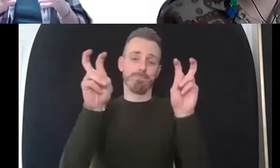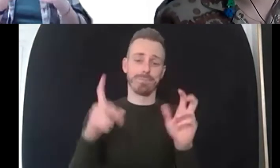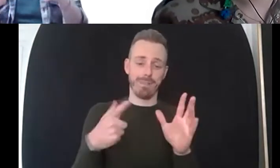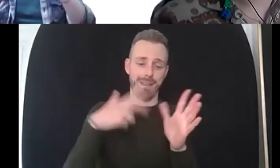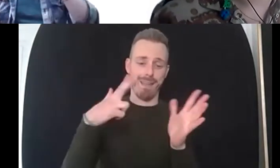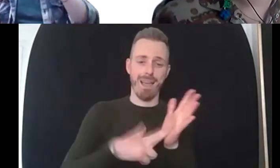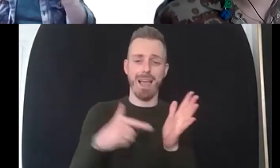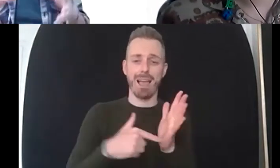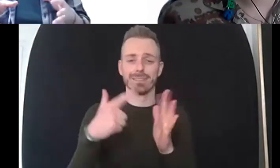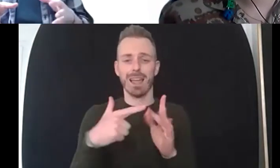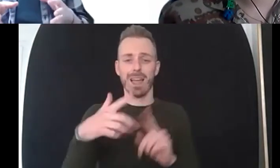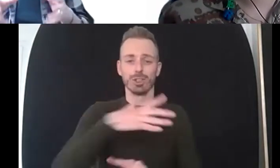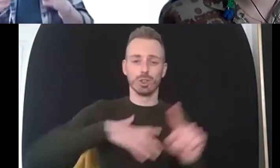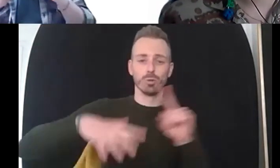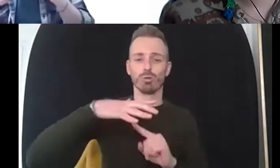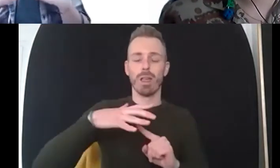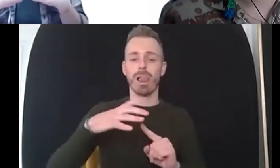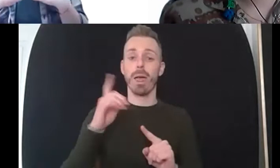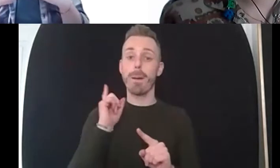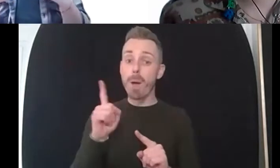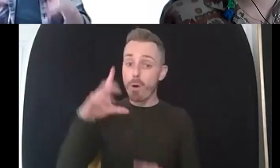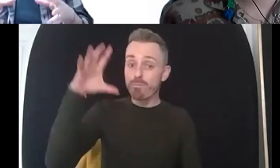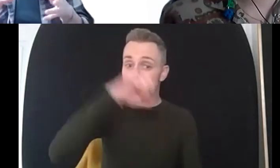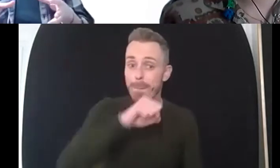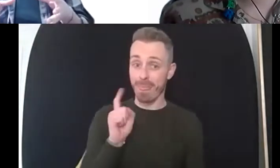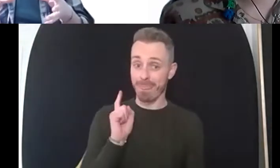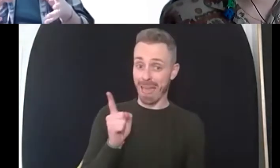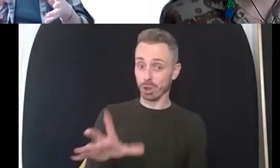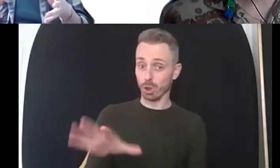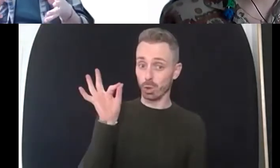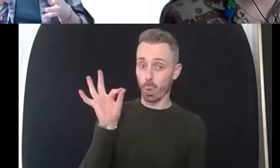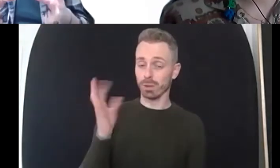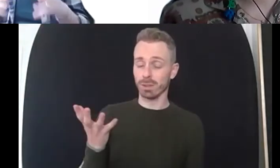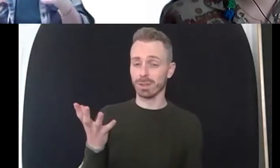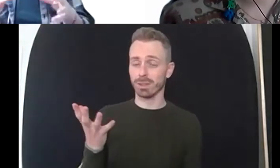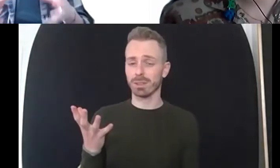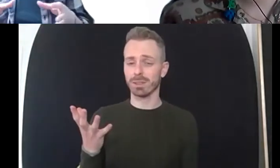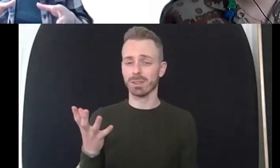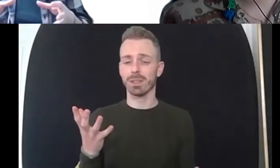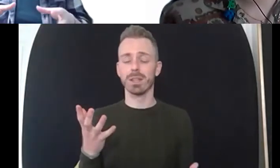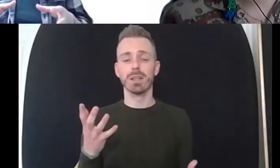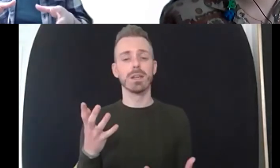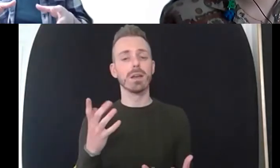and that's a choice for me for some people it isn't um but it is still a sense of community